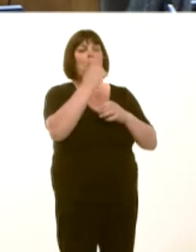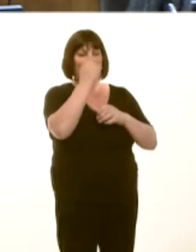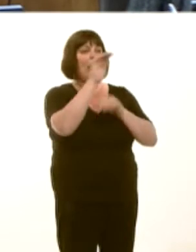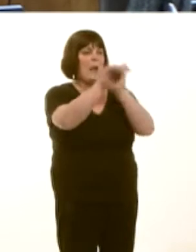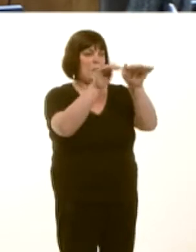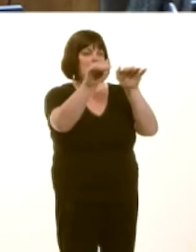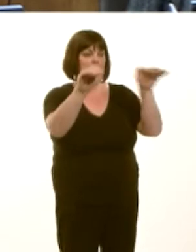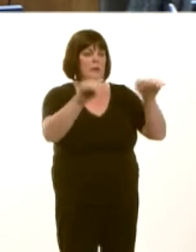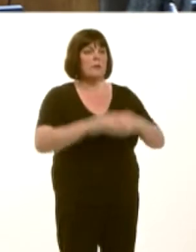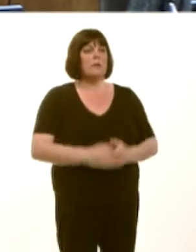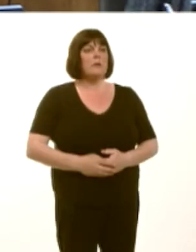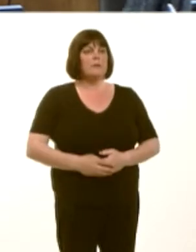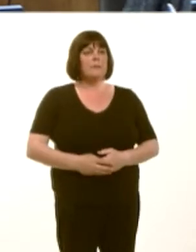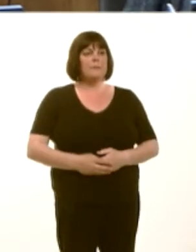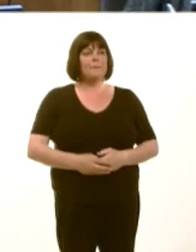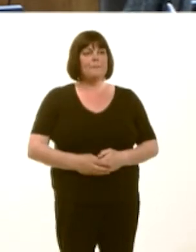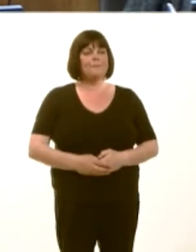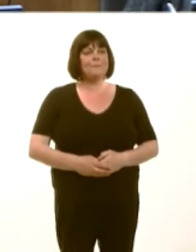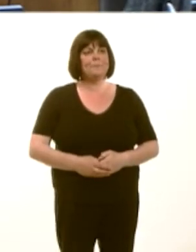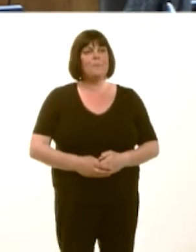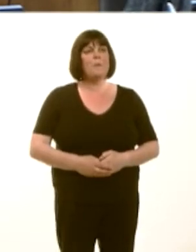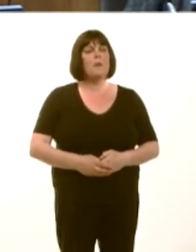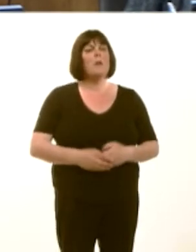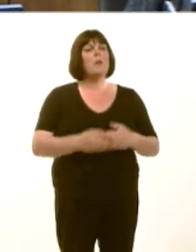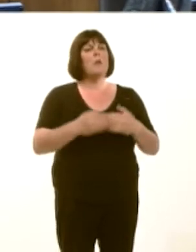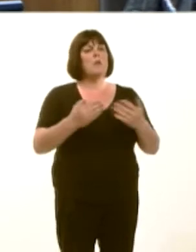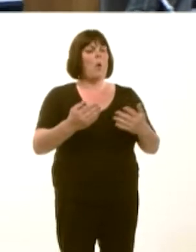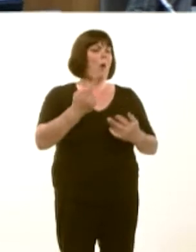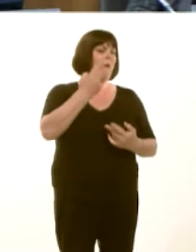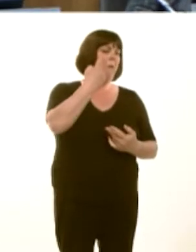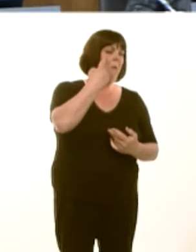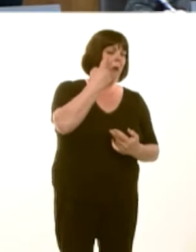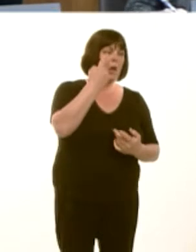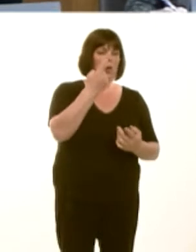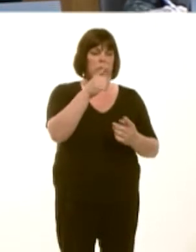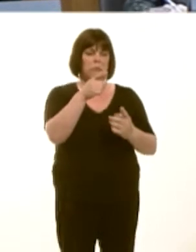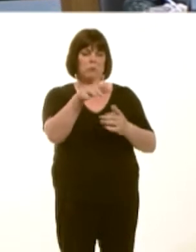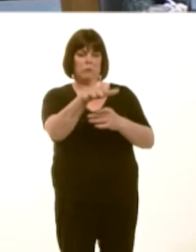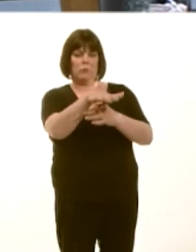Lle maeín bosibl dangos bod yna fudd iír melinau gwynt y tu fas i TAN 8, mae hynnyín